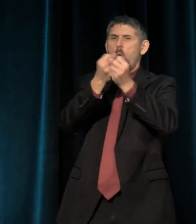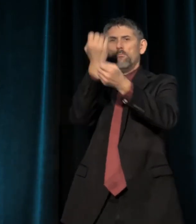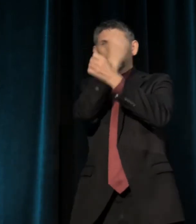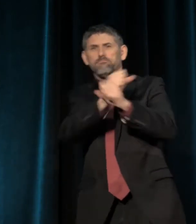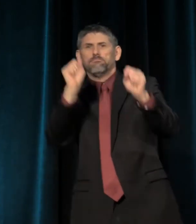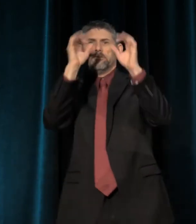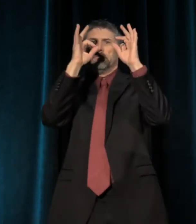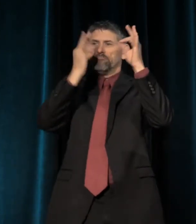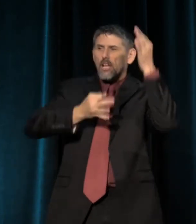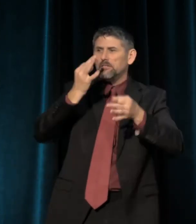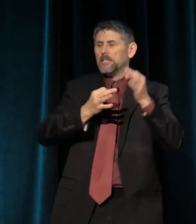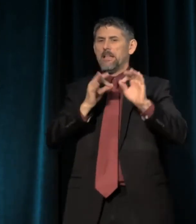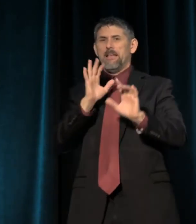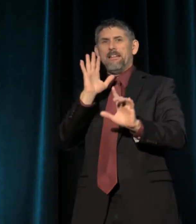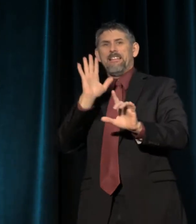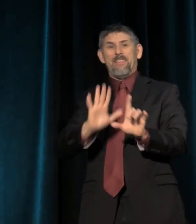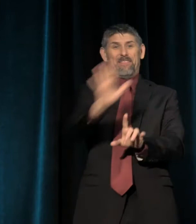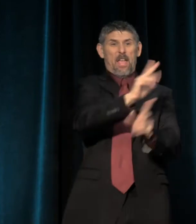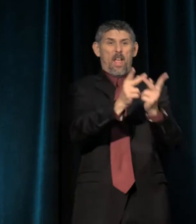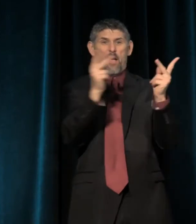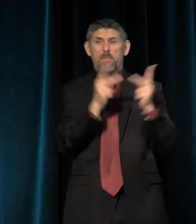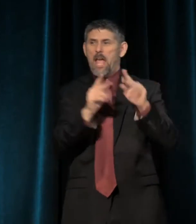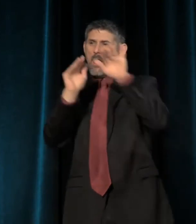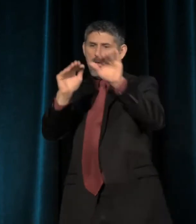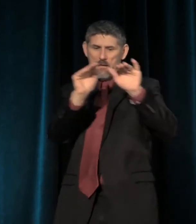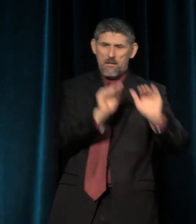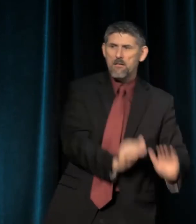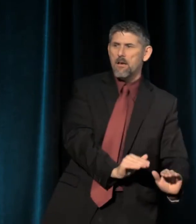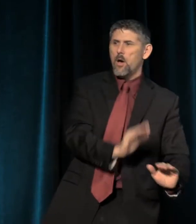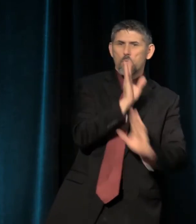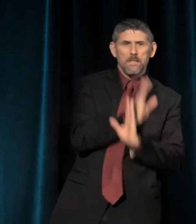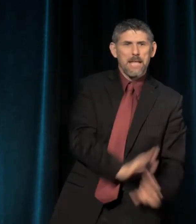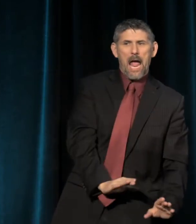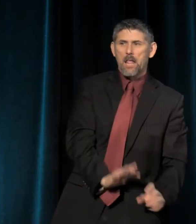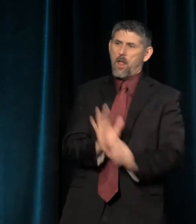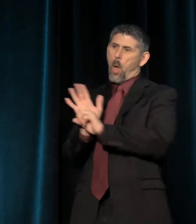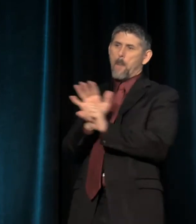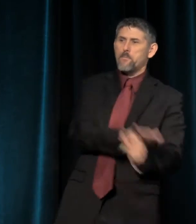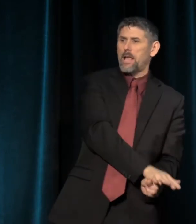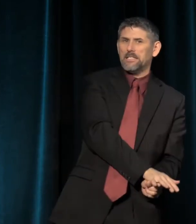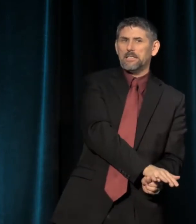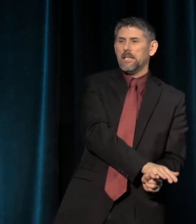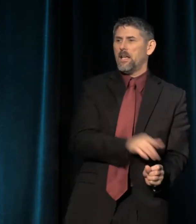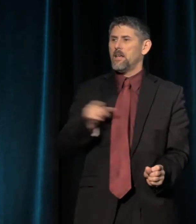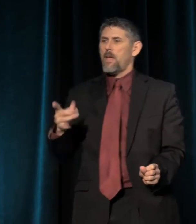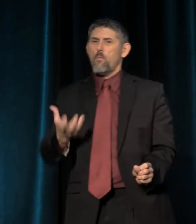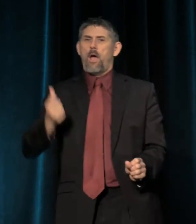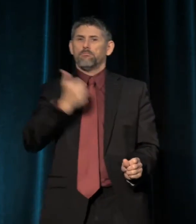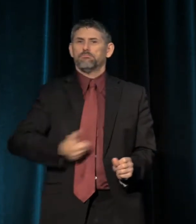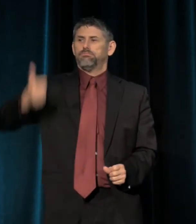that their place is to remain silent and oppressed. They are responding to a call to preserve the status quo